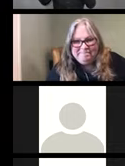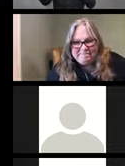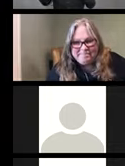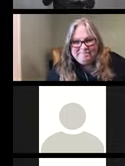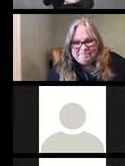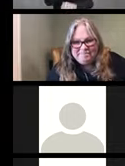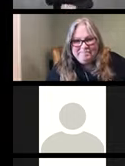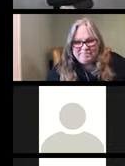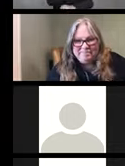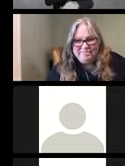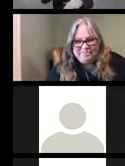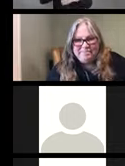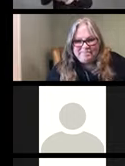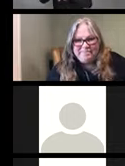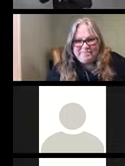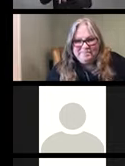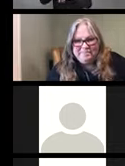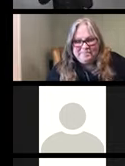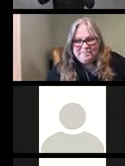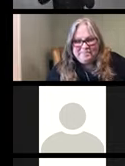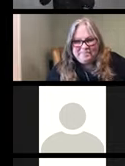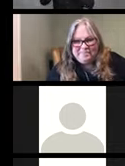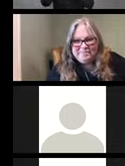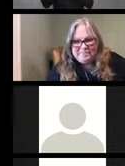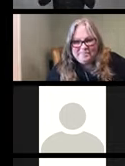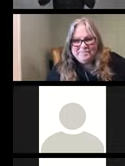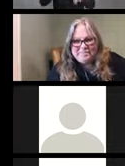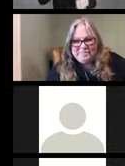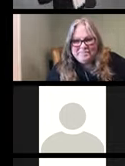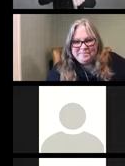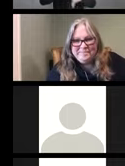within the disability community during the time of COVID-19.